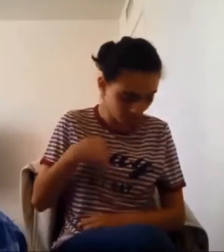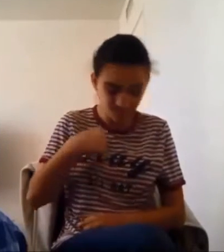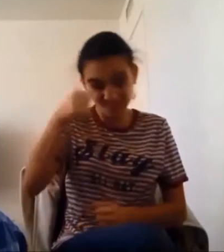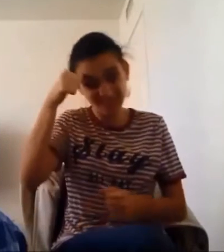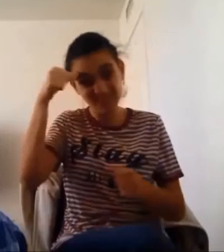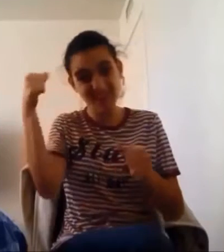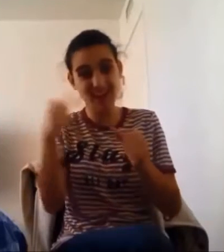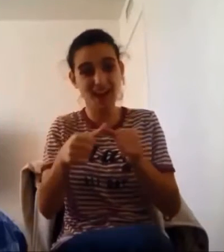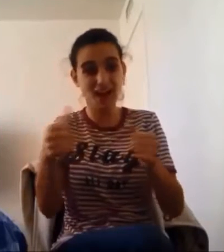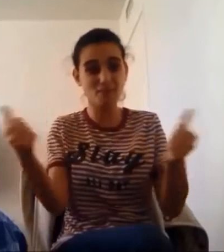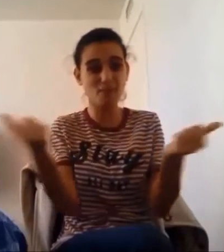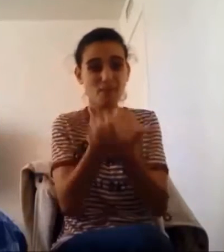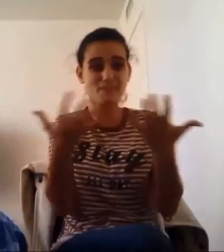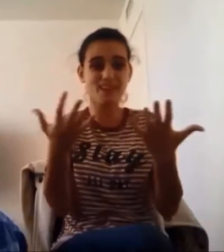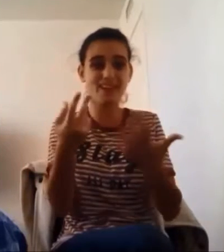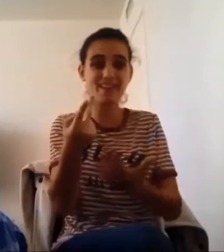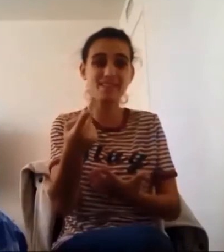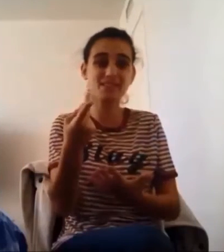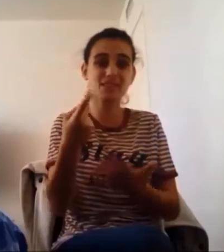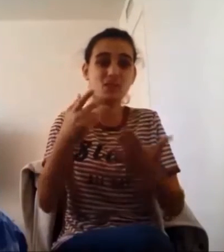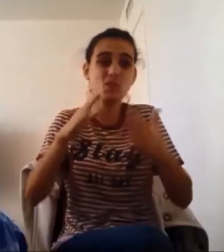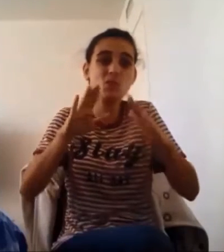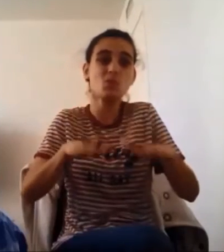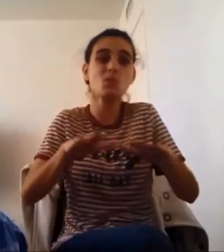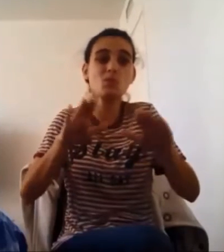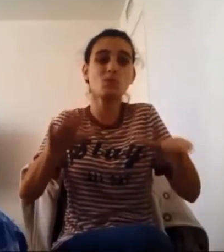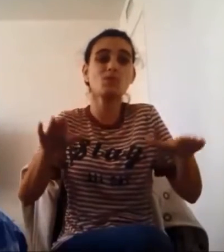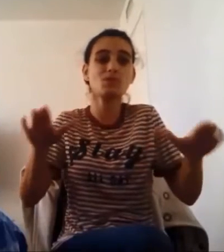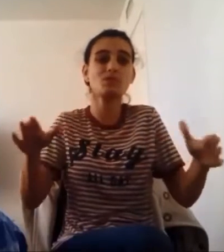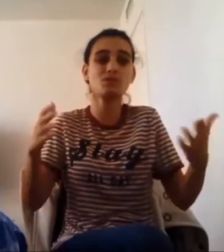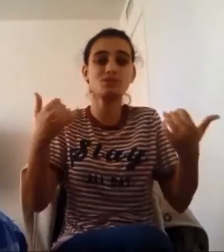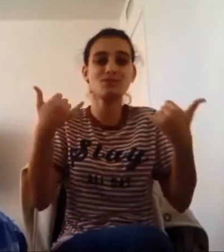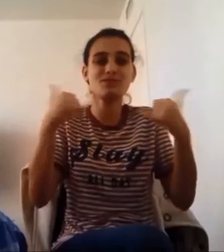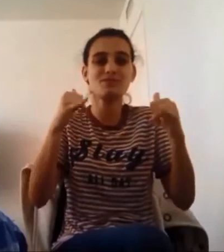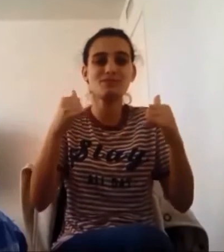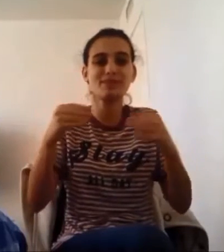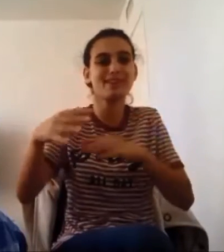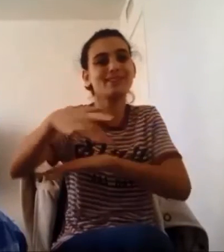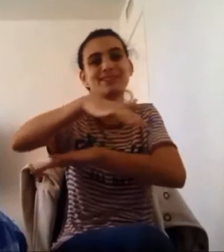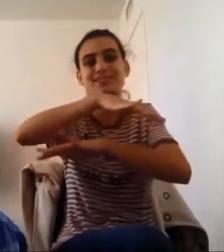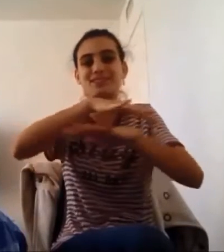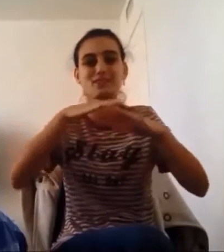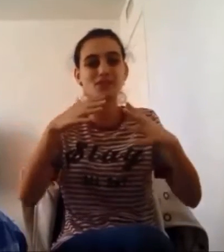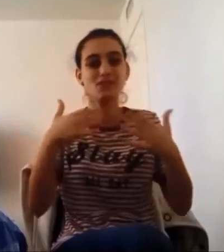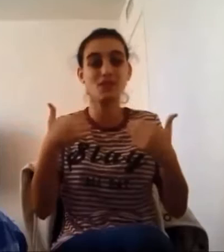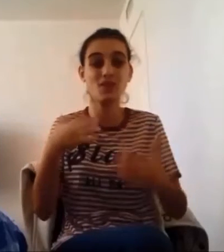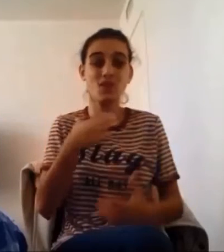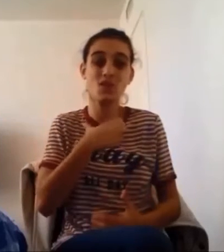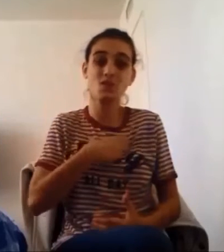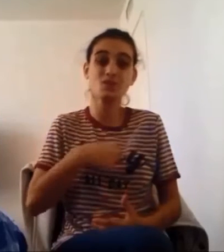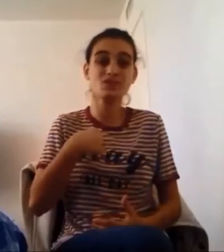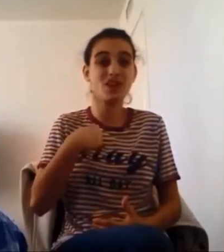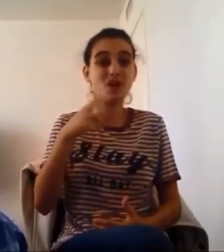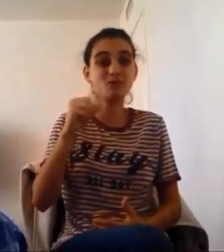And I remember everything From when we were the children playing in this fair ground